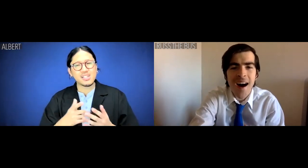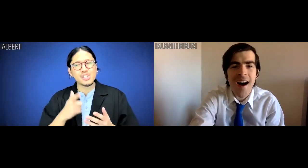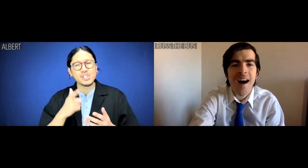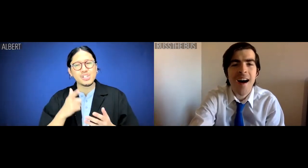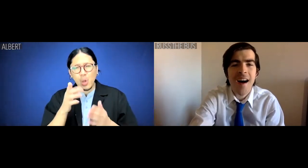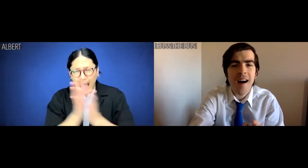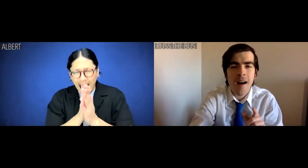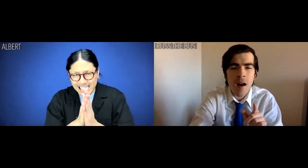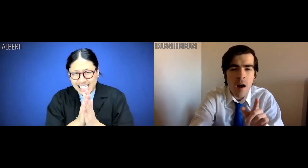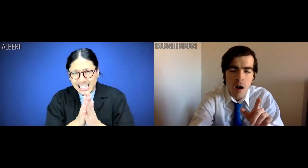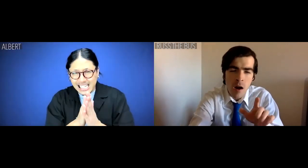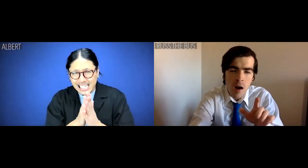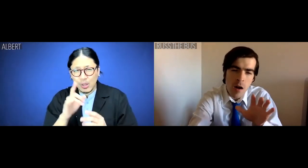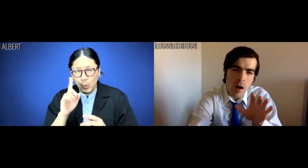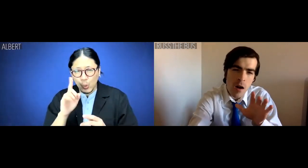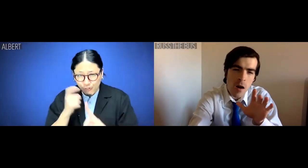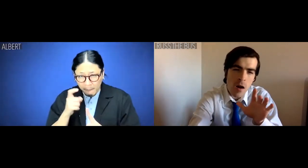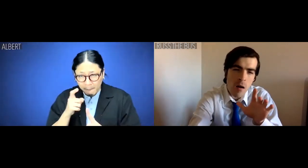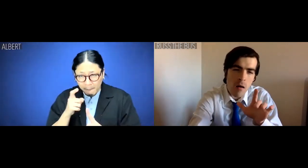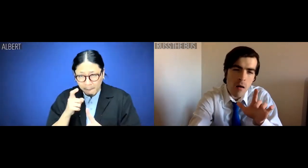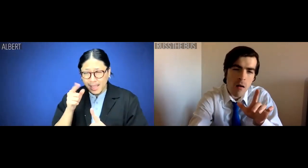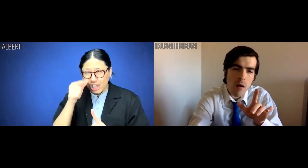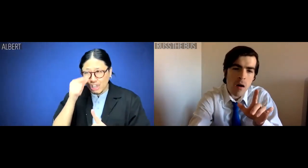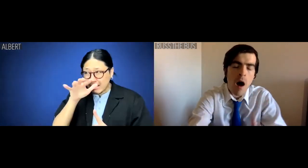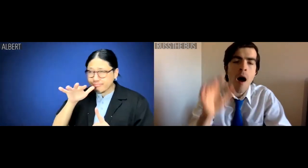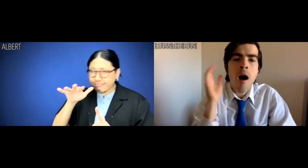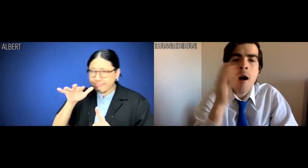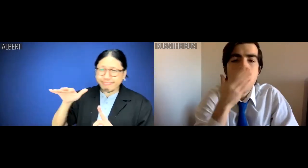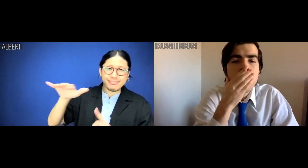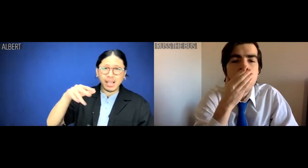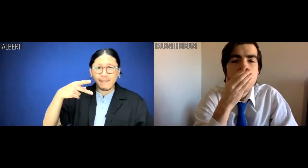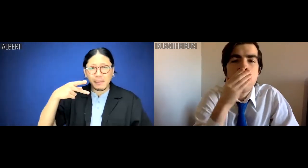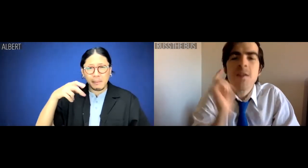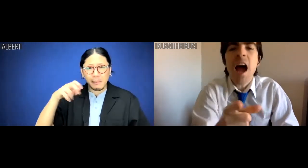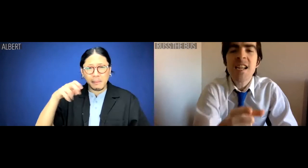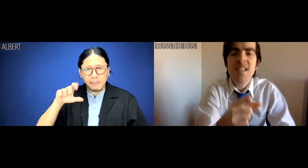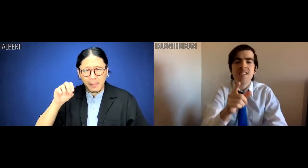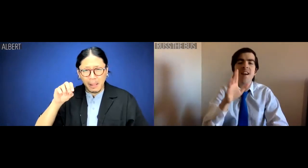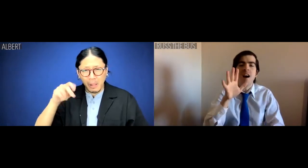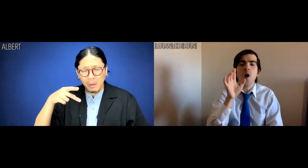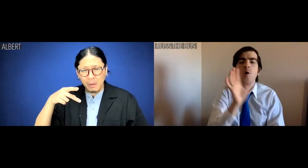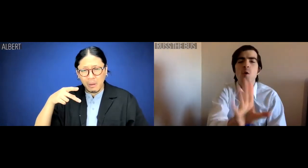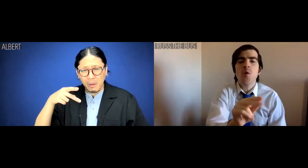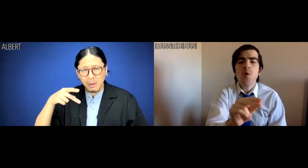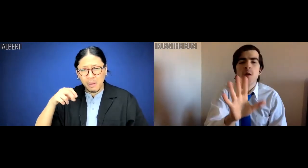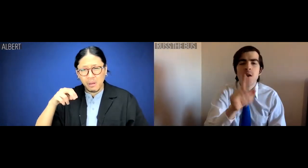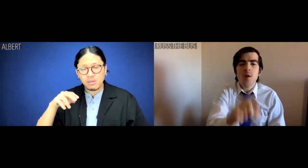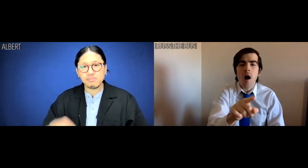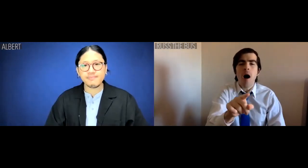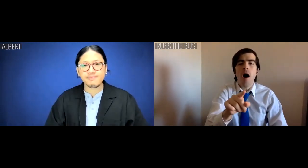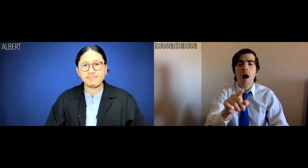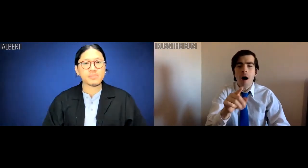Albert: You're asking am I from the Greek peninsula of Peloponnesus.